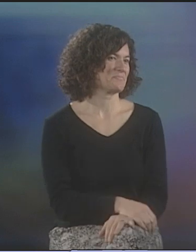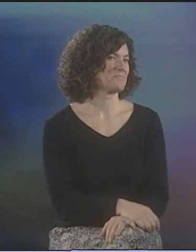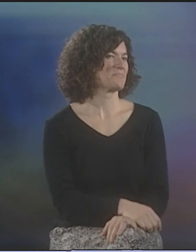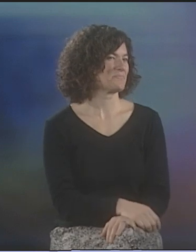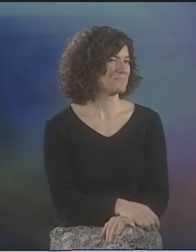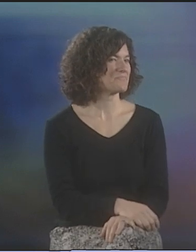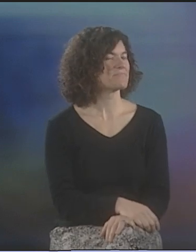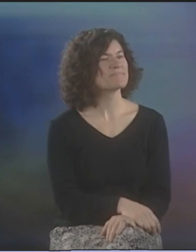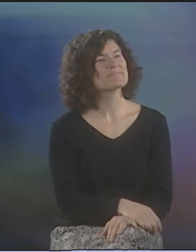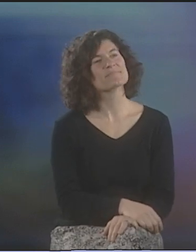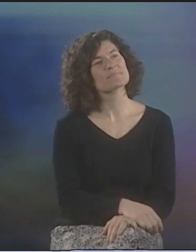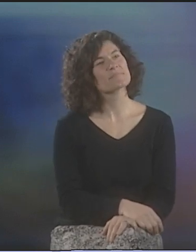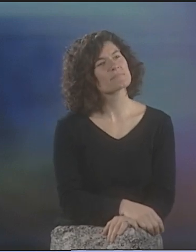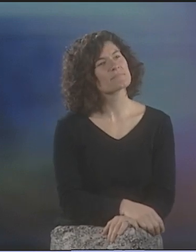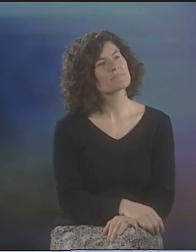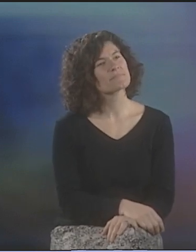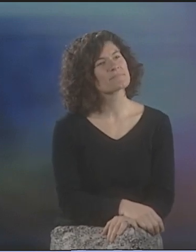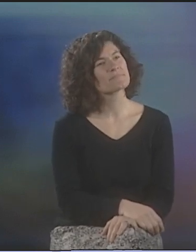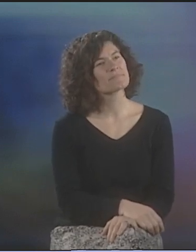MORE EASILY RENDERED IN ASL.